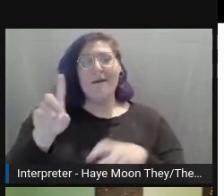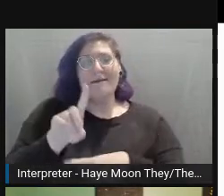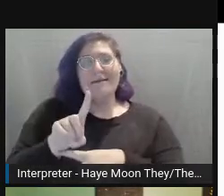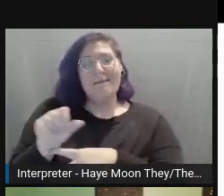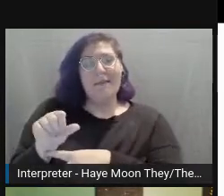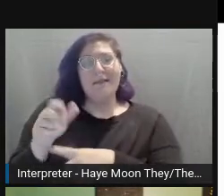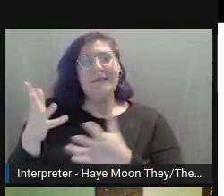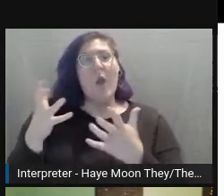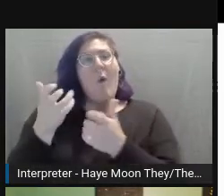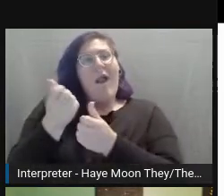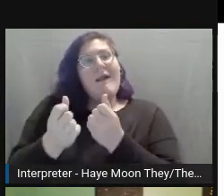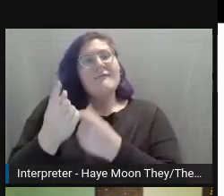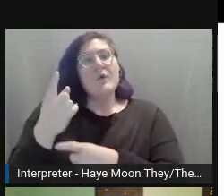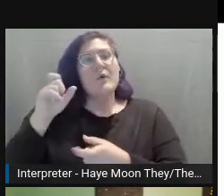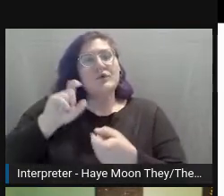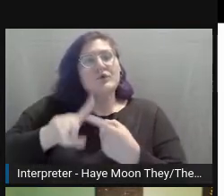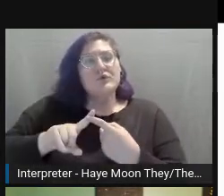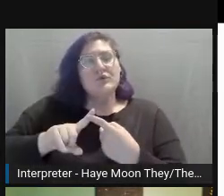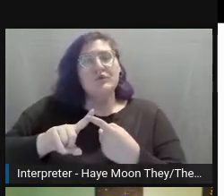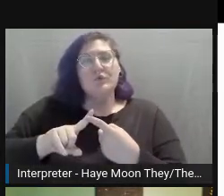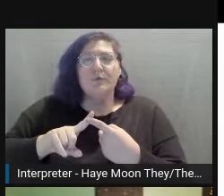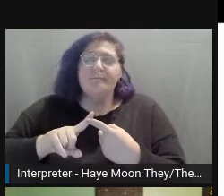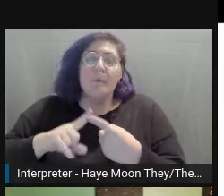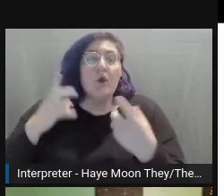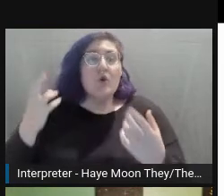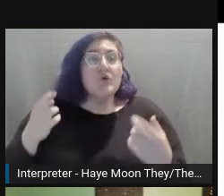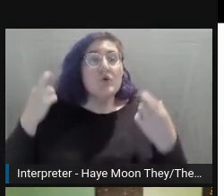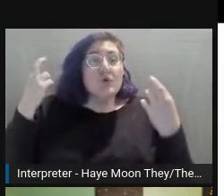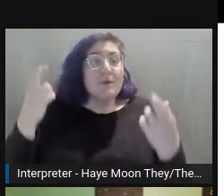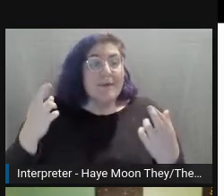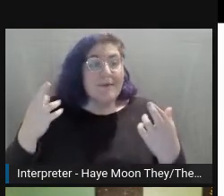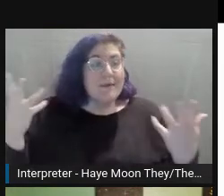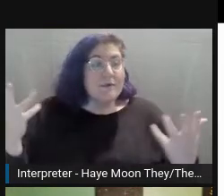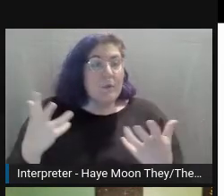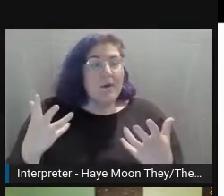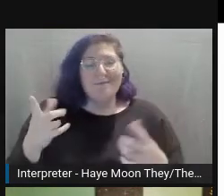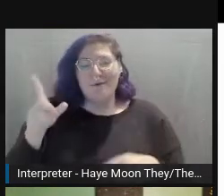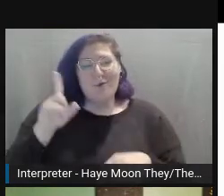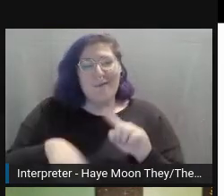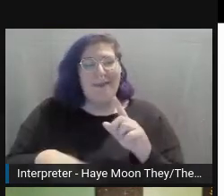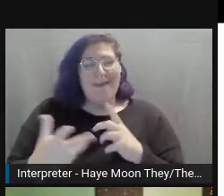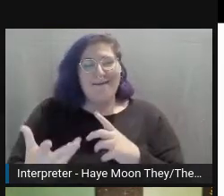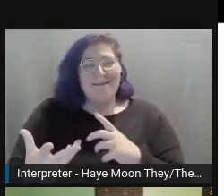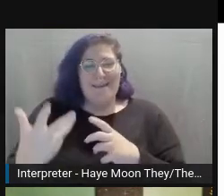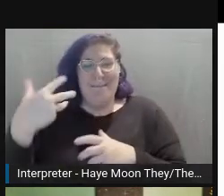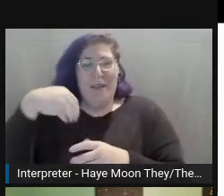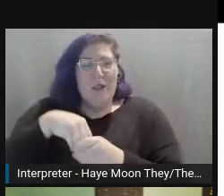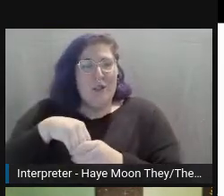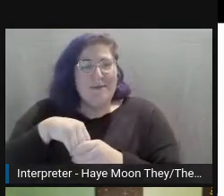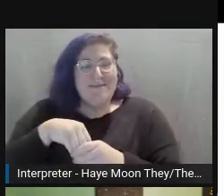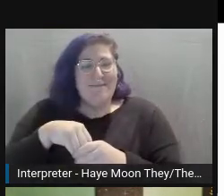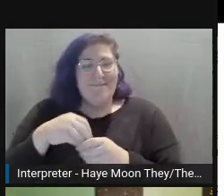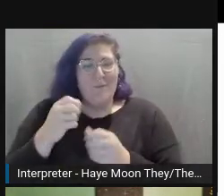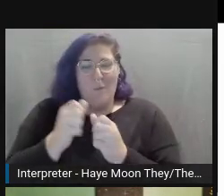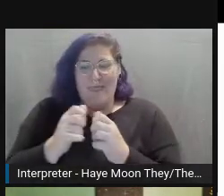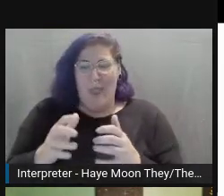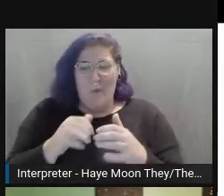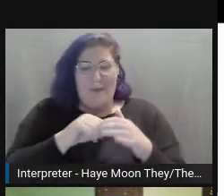to think or to realize, I guess, that you can't be inclusive if you're not accessible. Let me say that again.